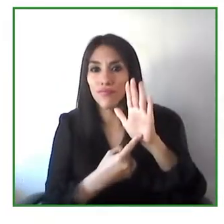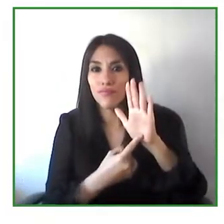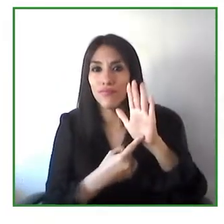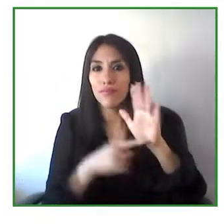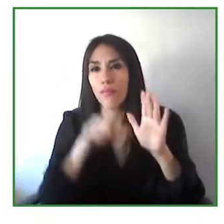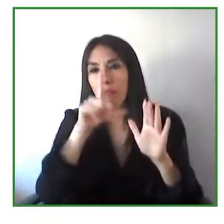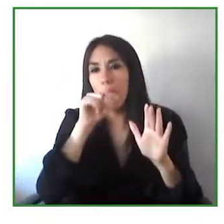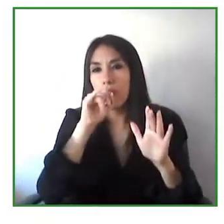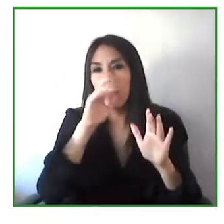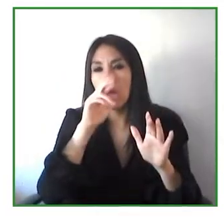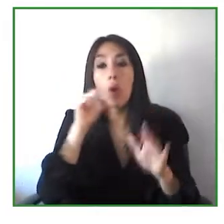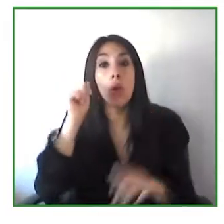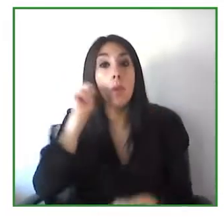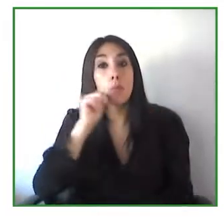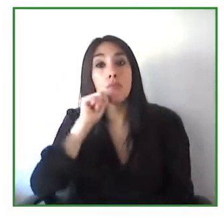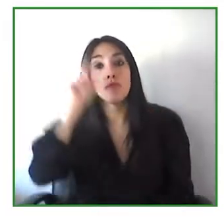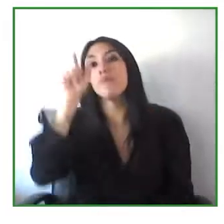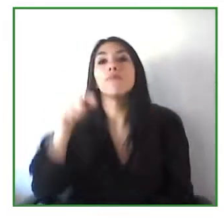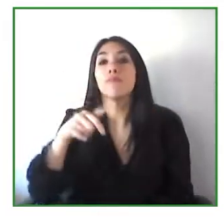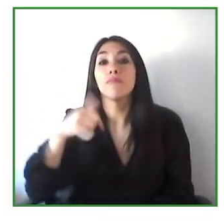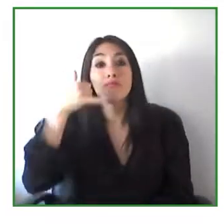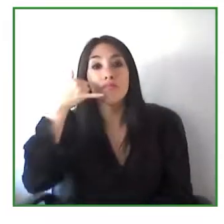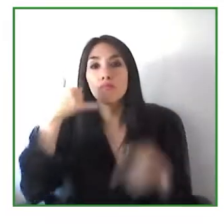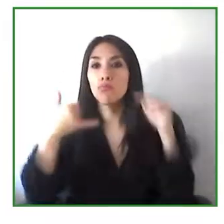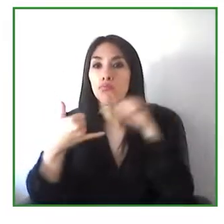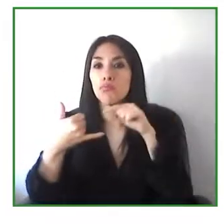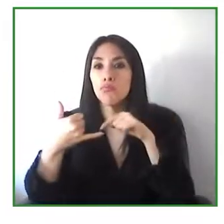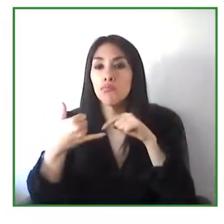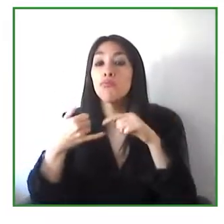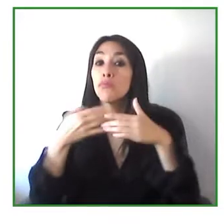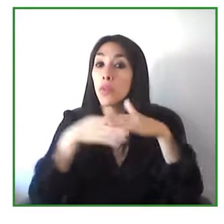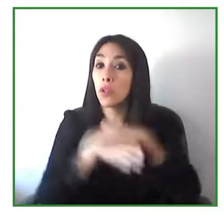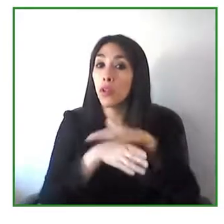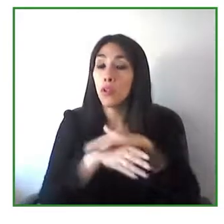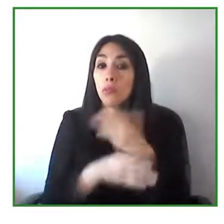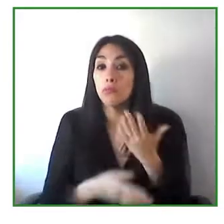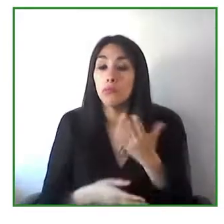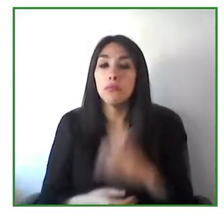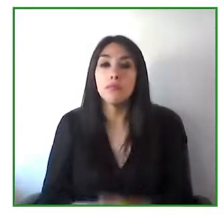the amount of the proportion of people with mobile phone